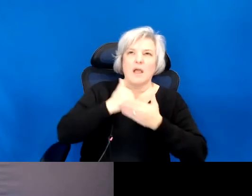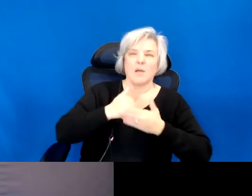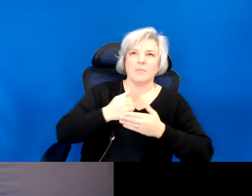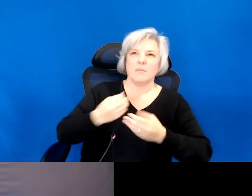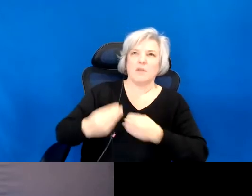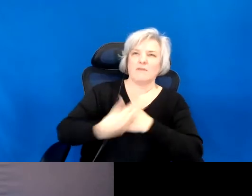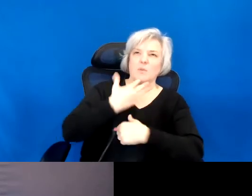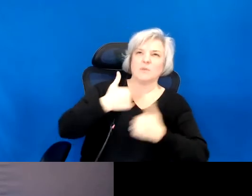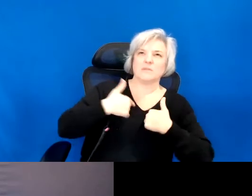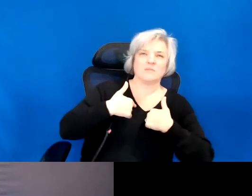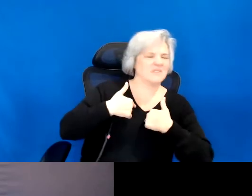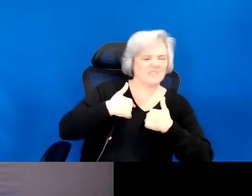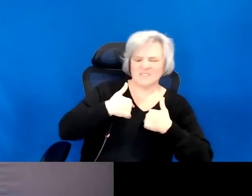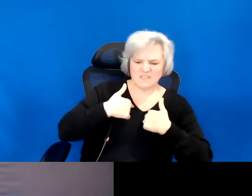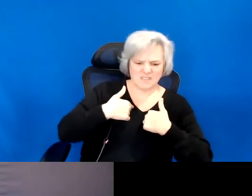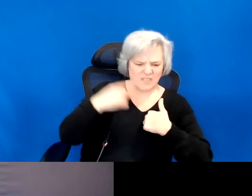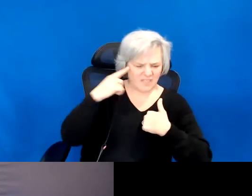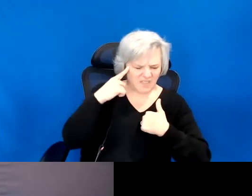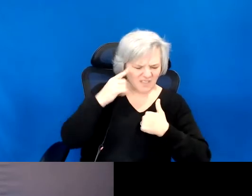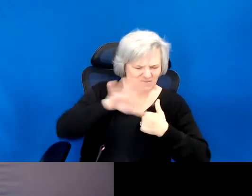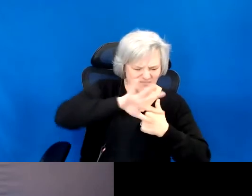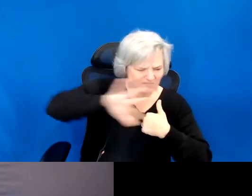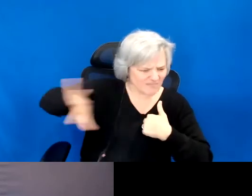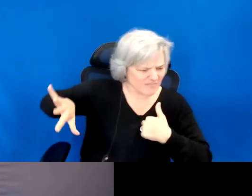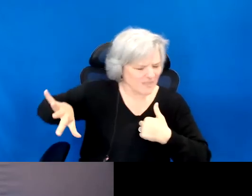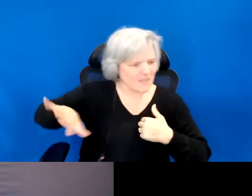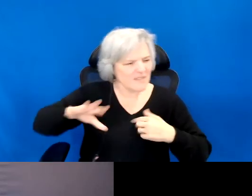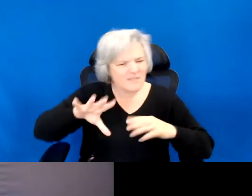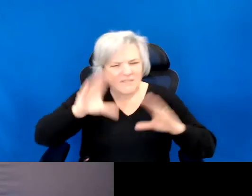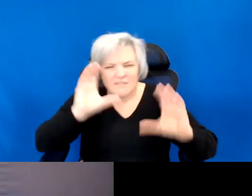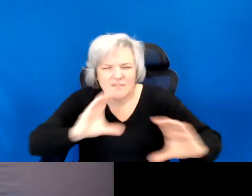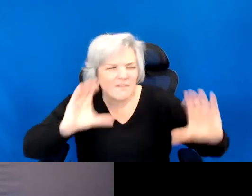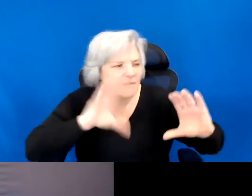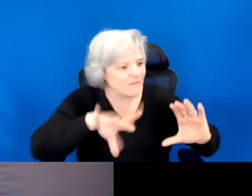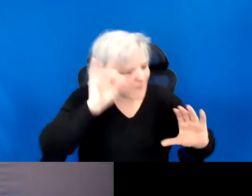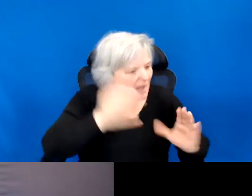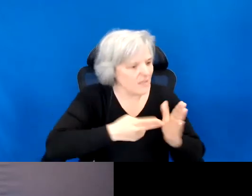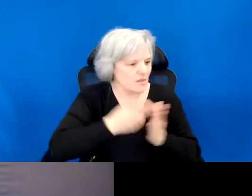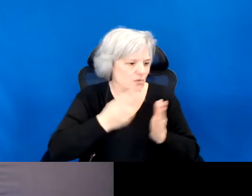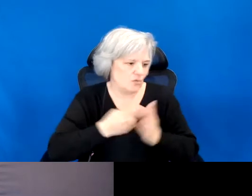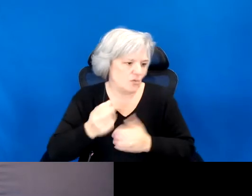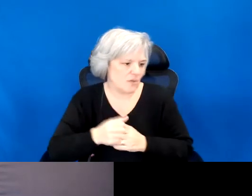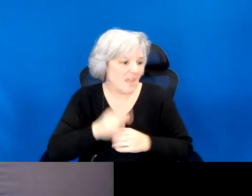histories of subjugation that are not yours but have had no less a hand in shaping you.